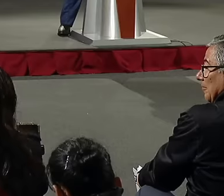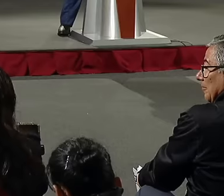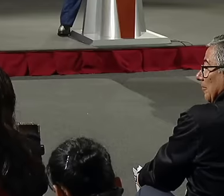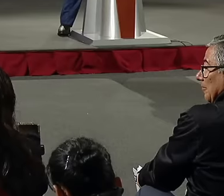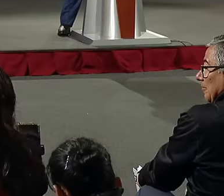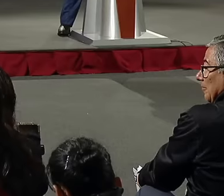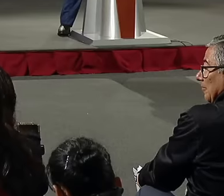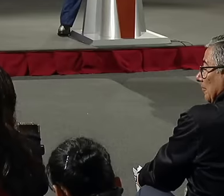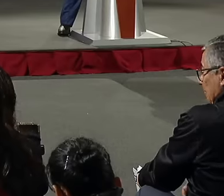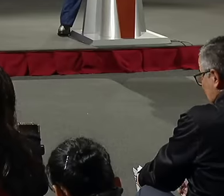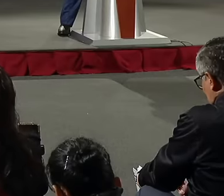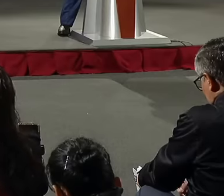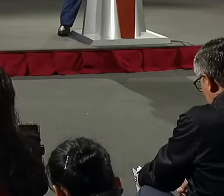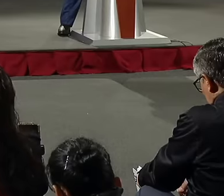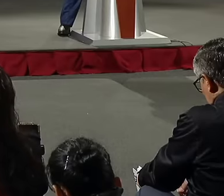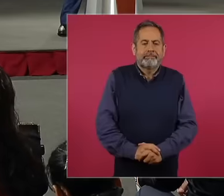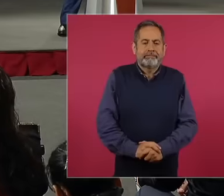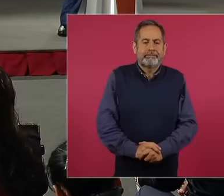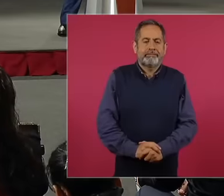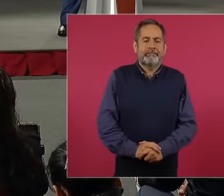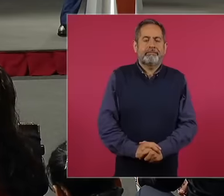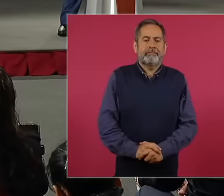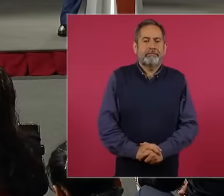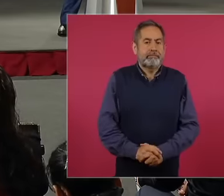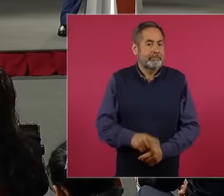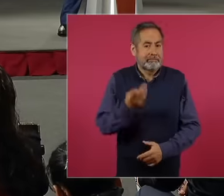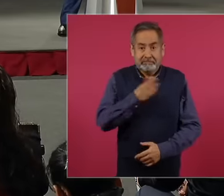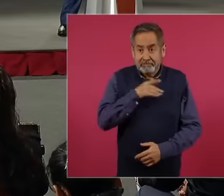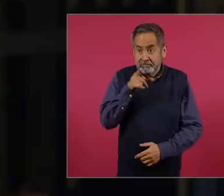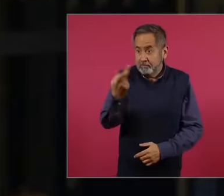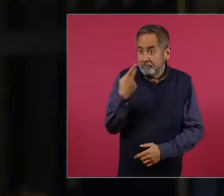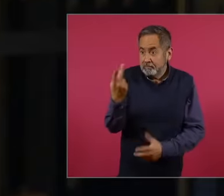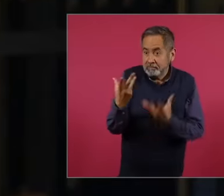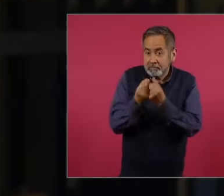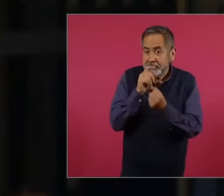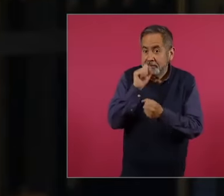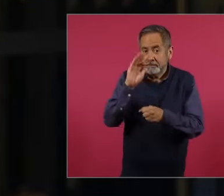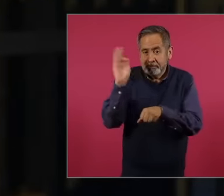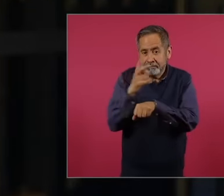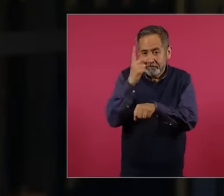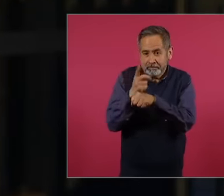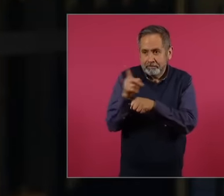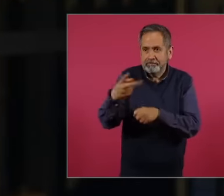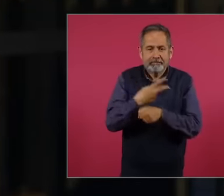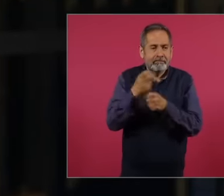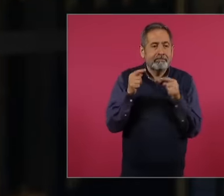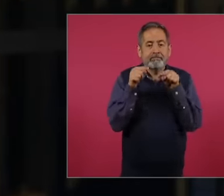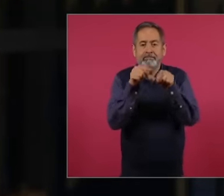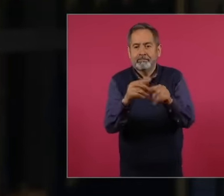colleague from our faculty that's why we asked him to invite me to Genovevo's house there